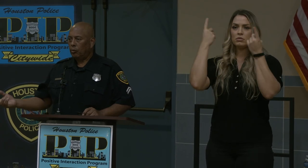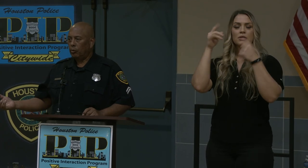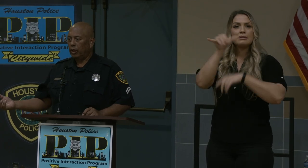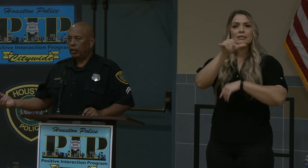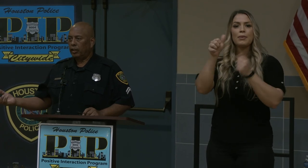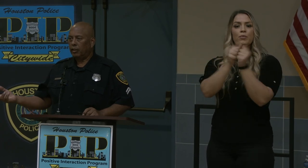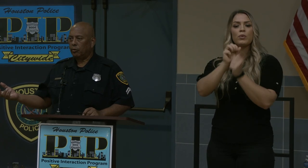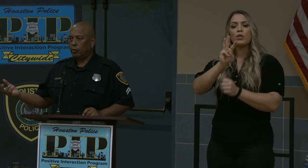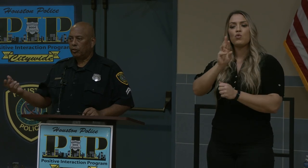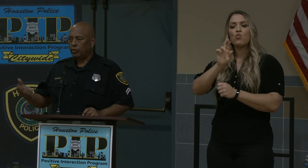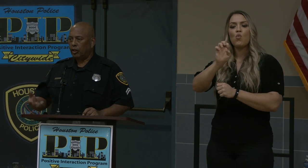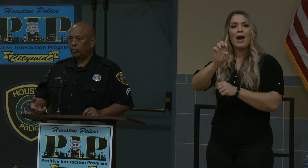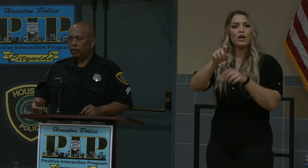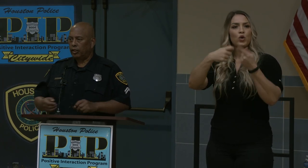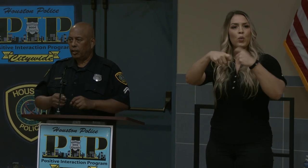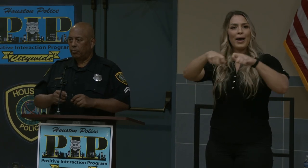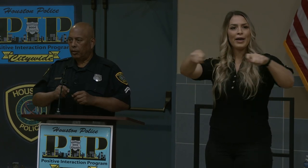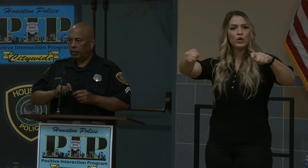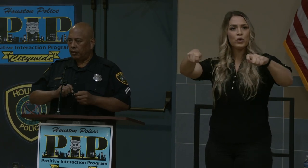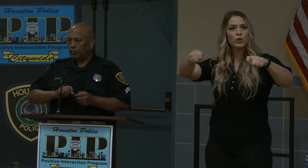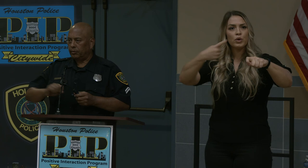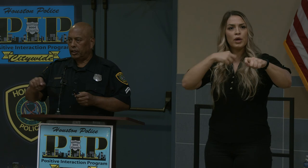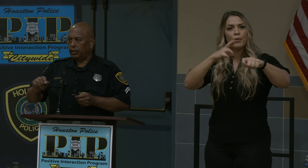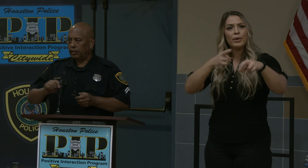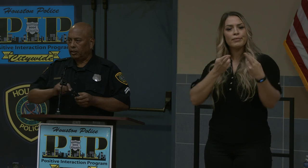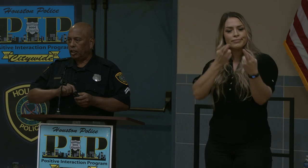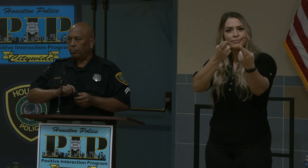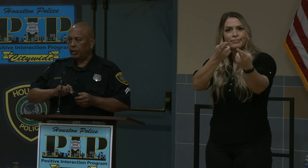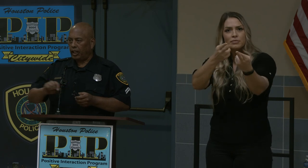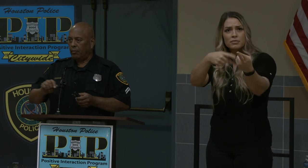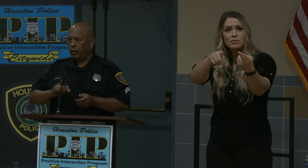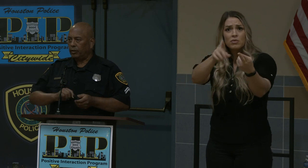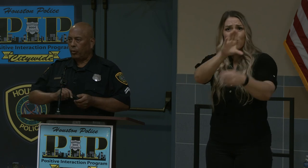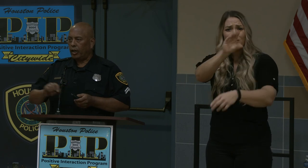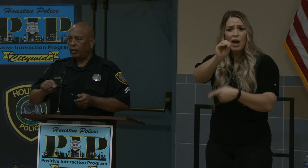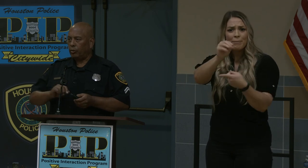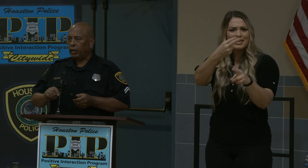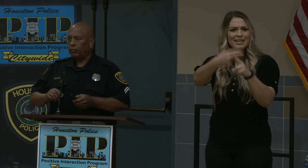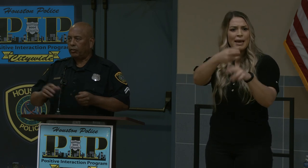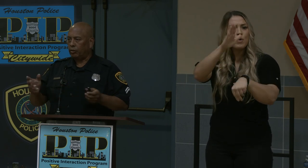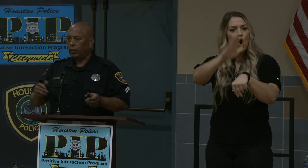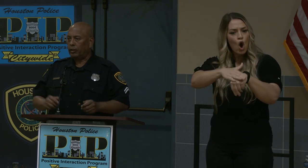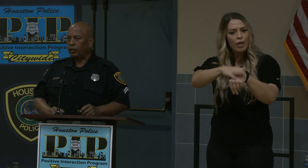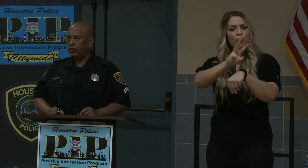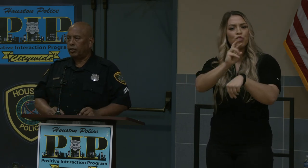where we suggested that they get the company name on the wire or whatever to make it easier